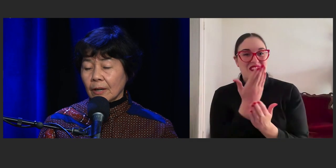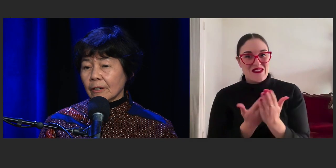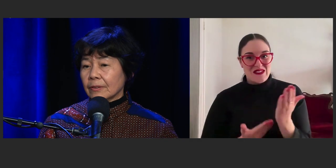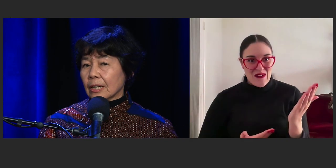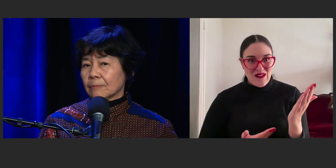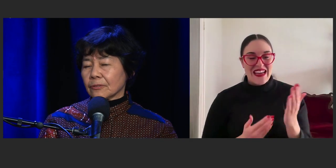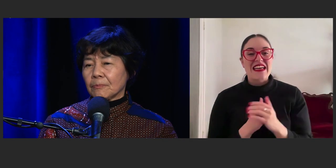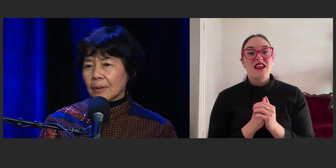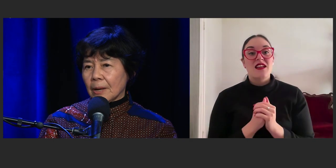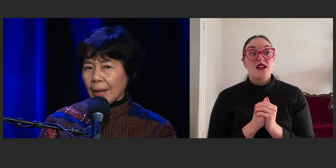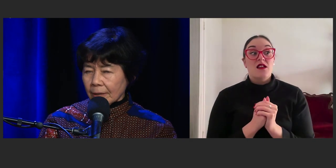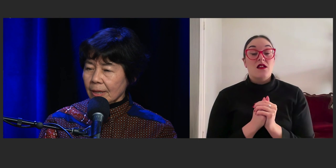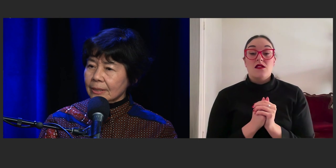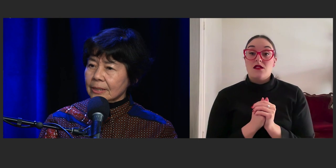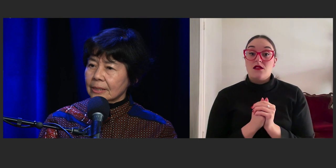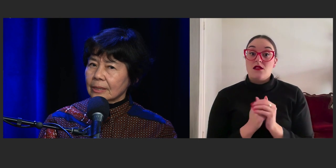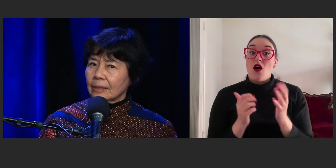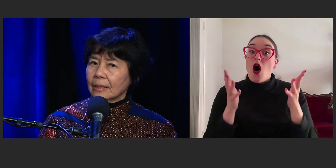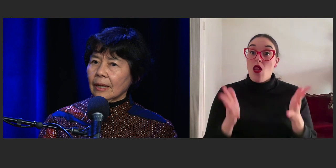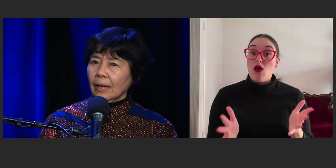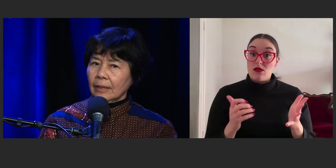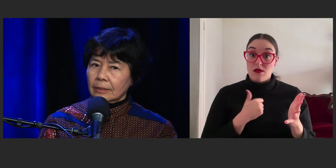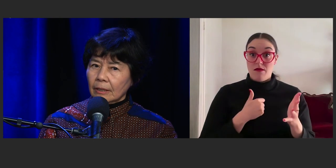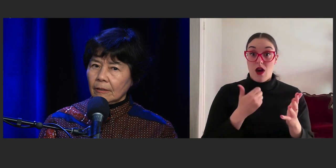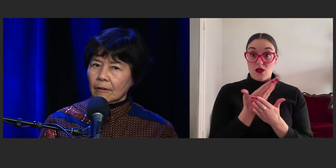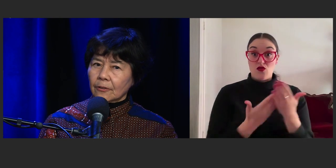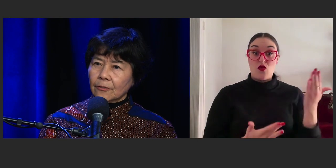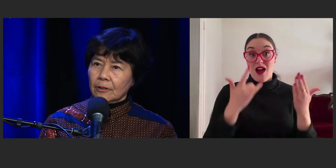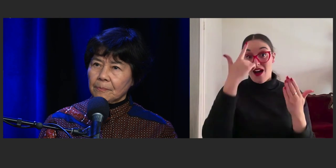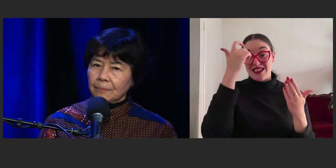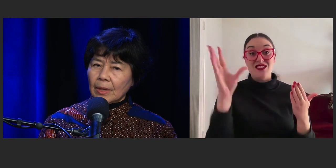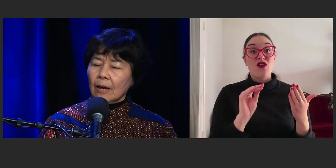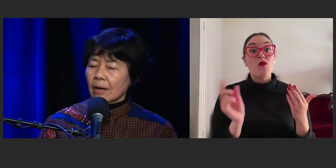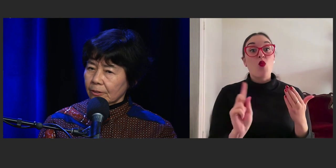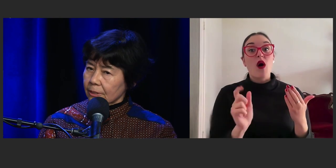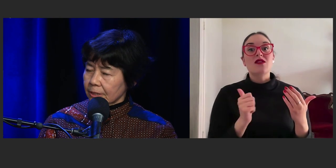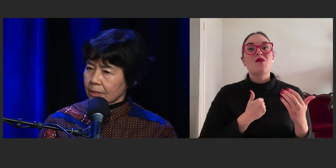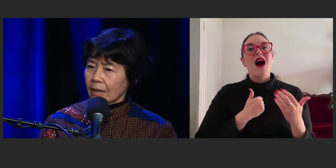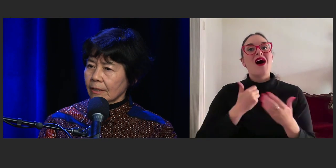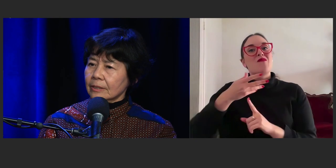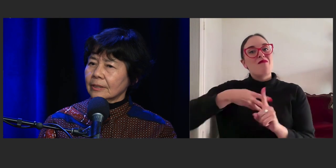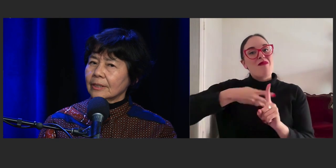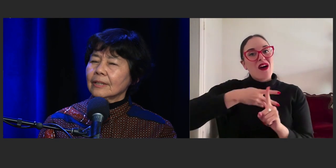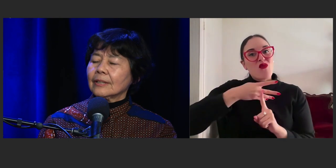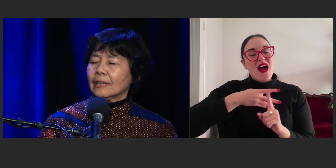a lot of it comes from my background and a lot from how I felt as a child.